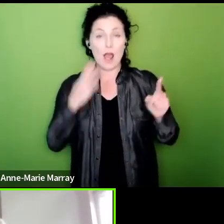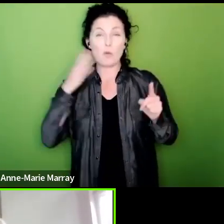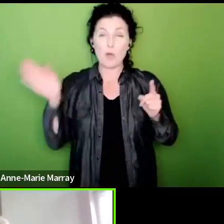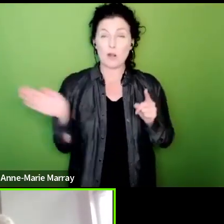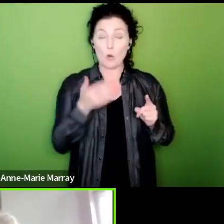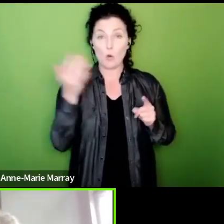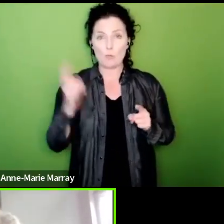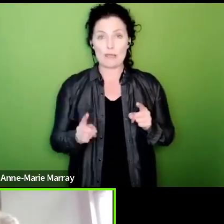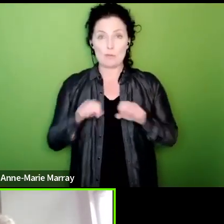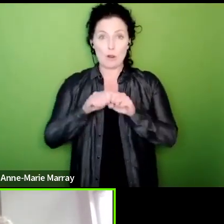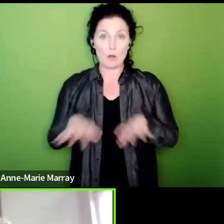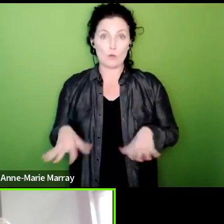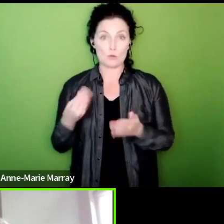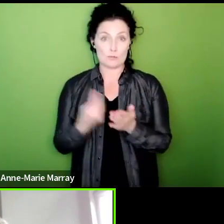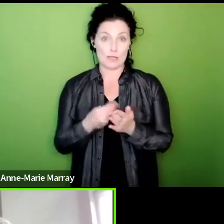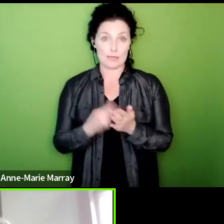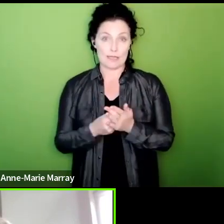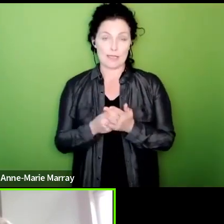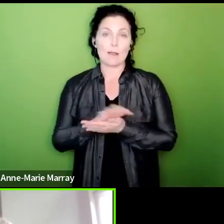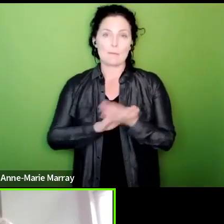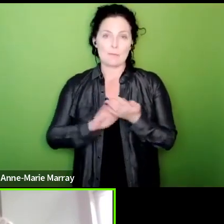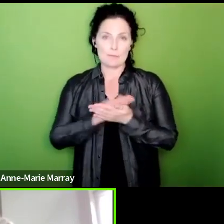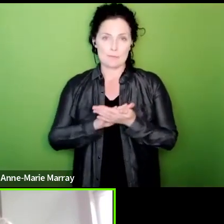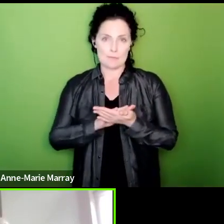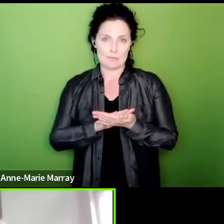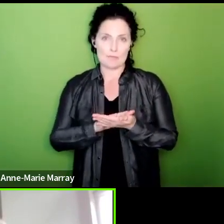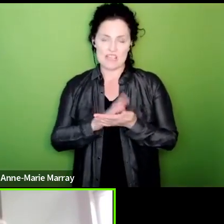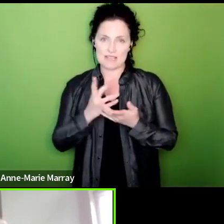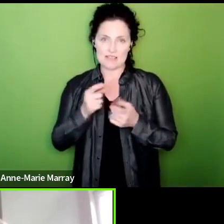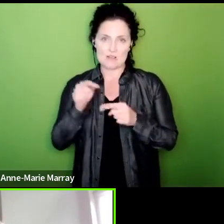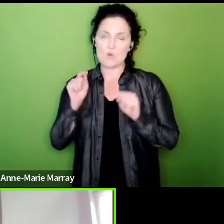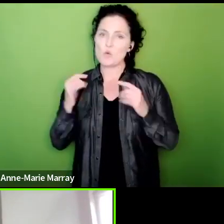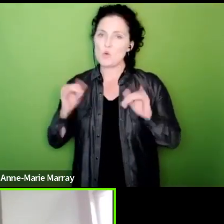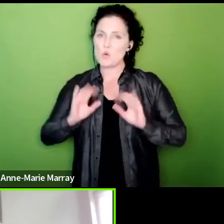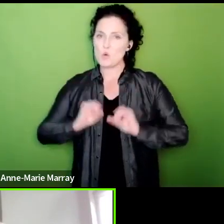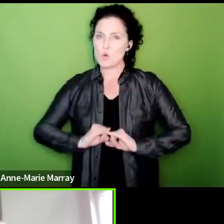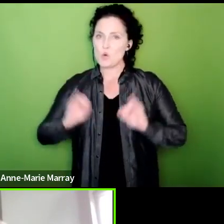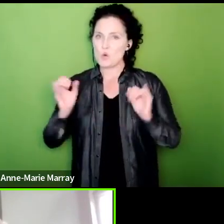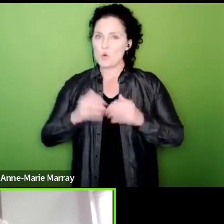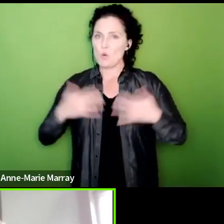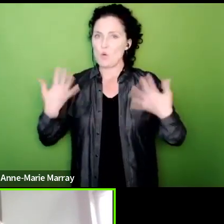be hopefully uh something that will have a very big effect it will be of more scarce so I hope